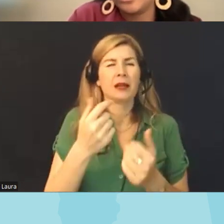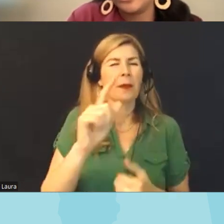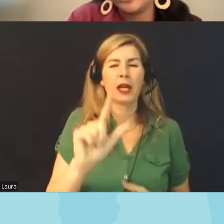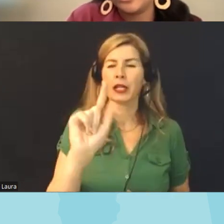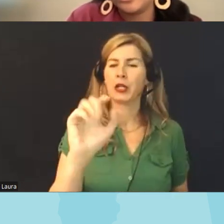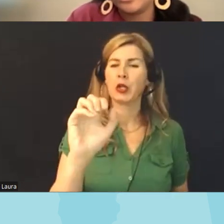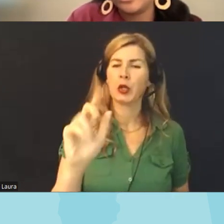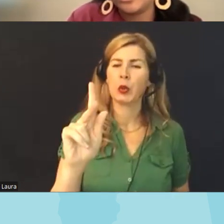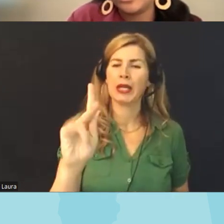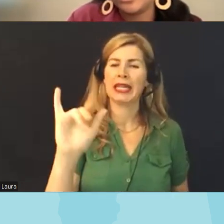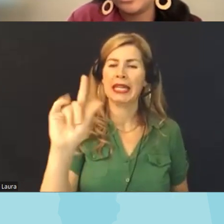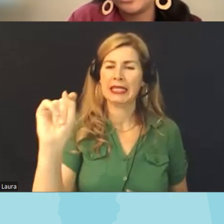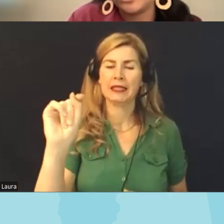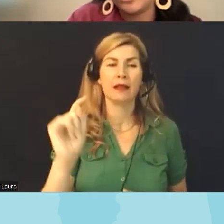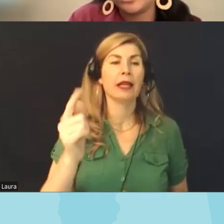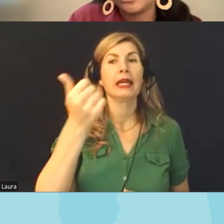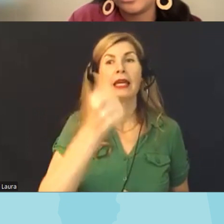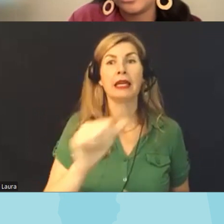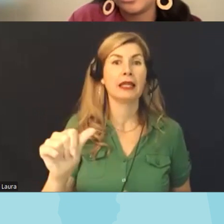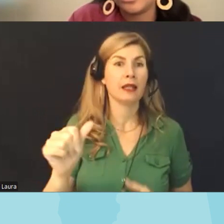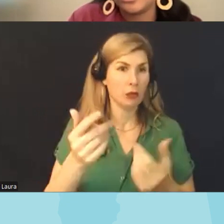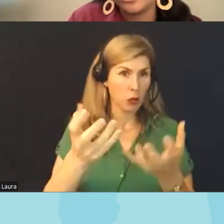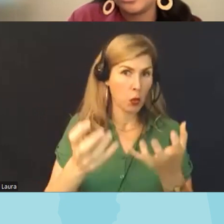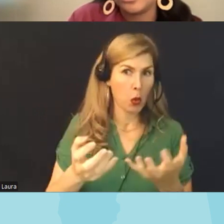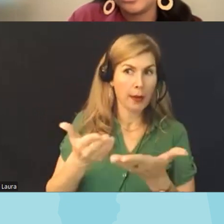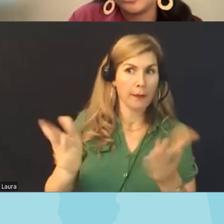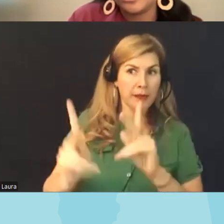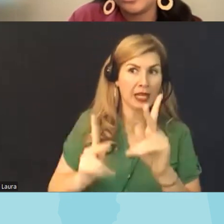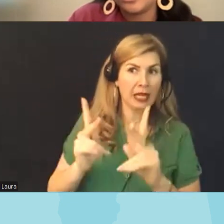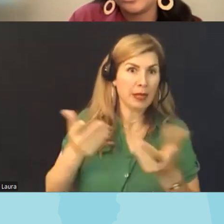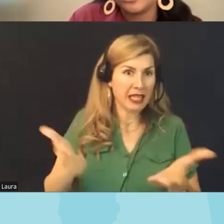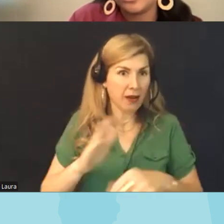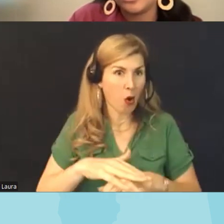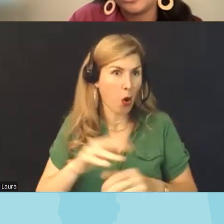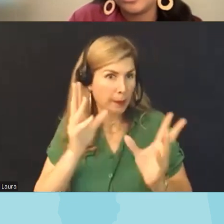there anything else that you want folks on this call to know that they can do to take action um